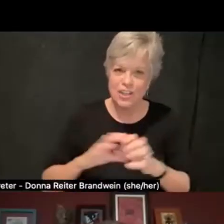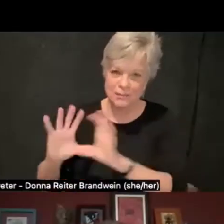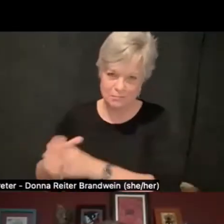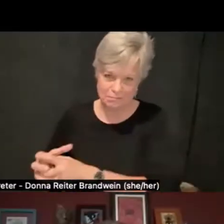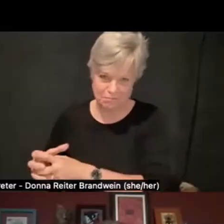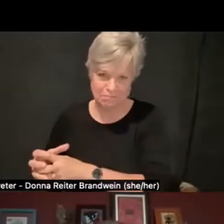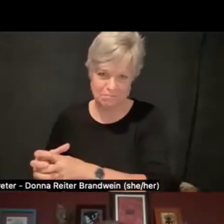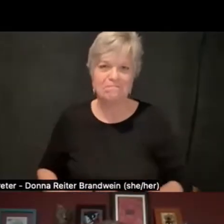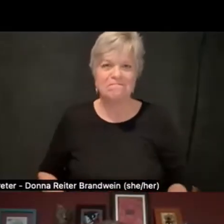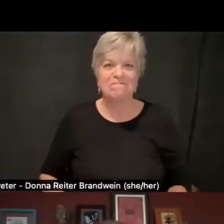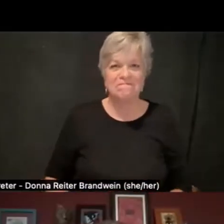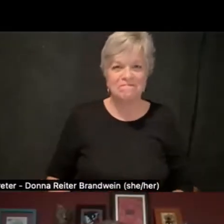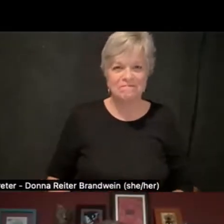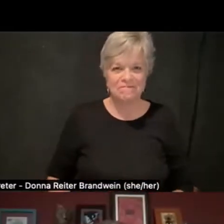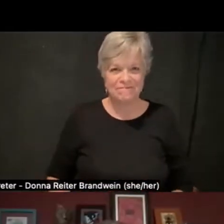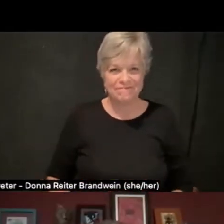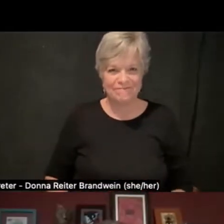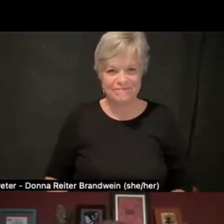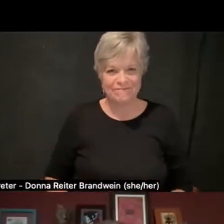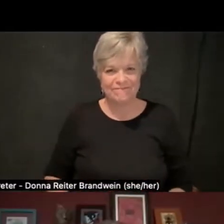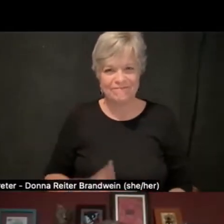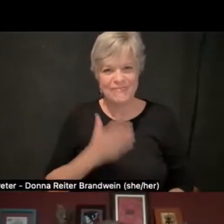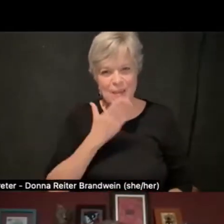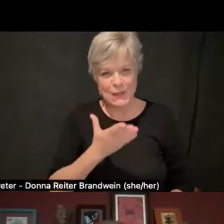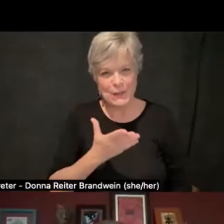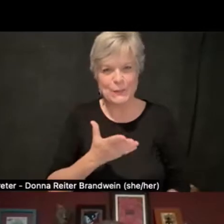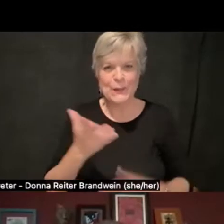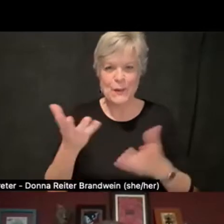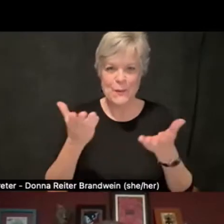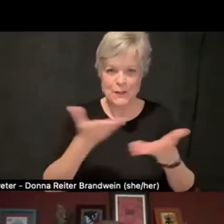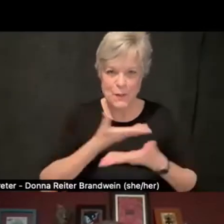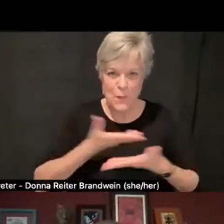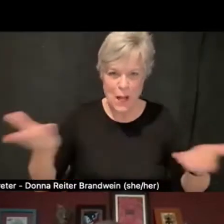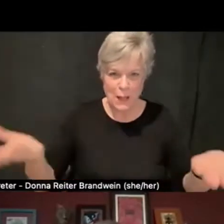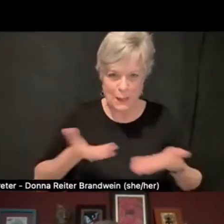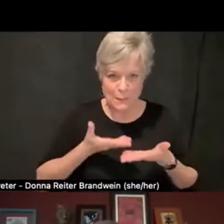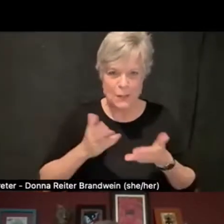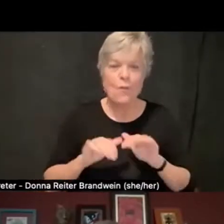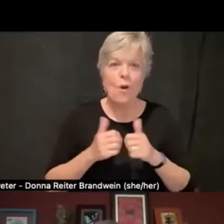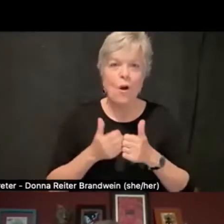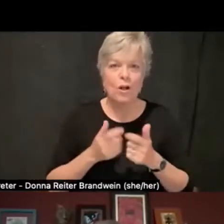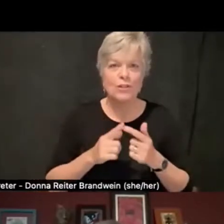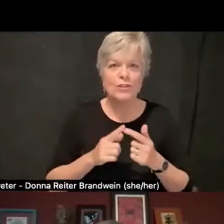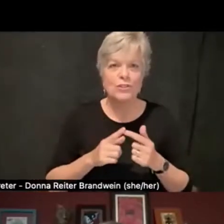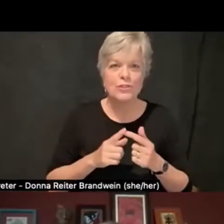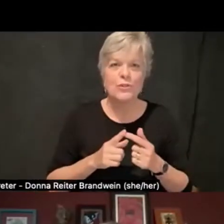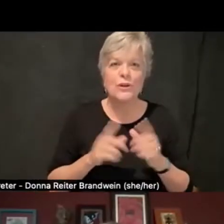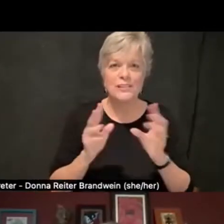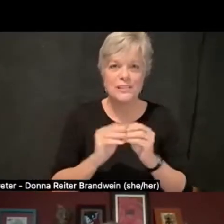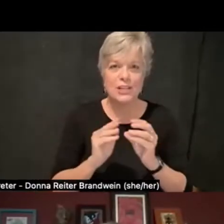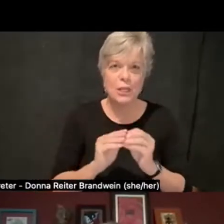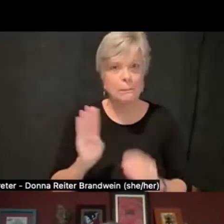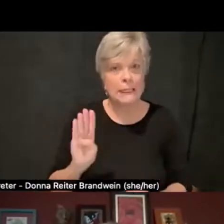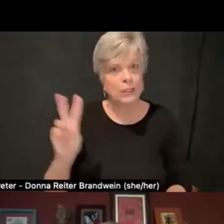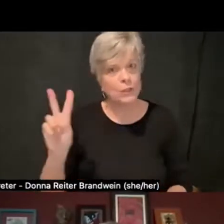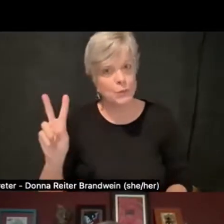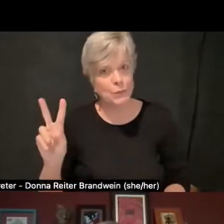Okay, so I want to welcome you all to session B2, which is about, it's called,